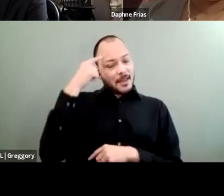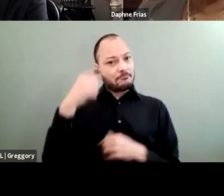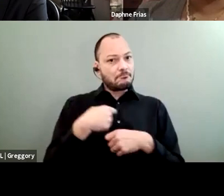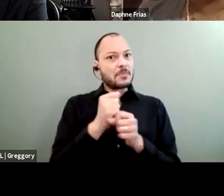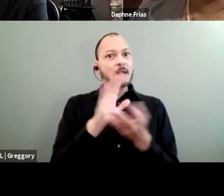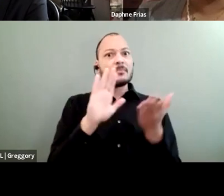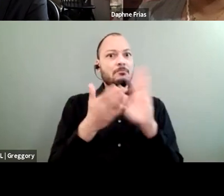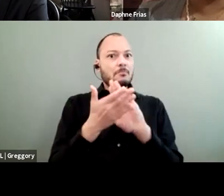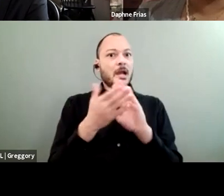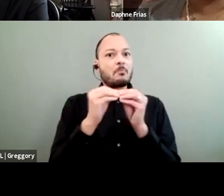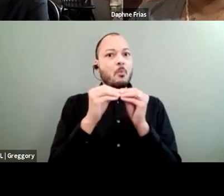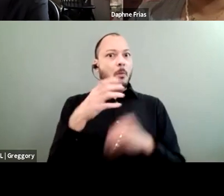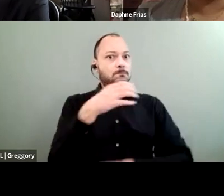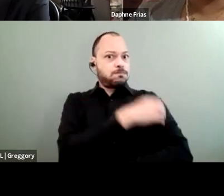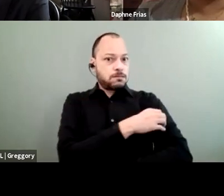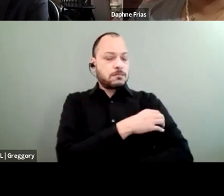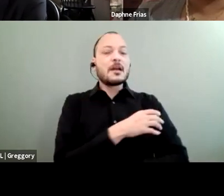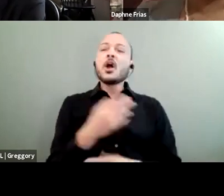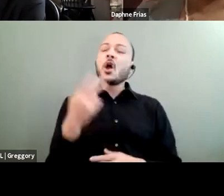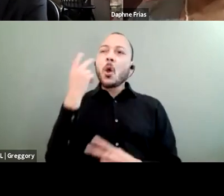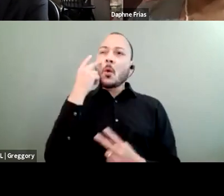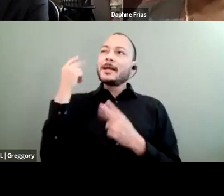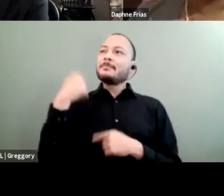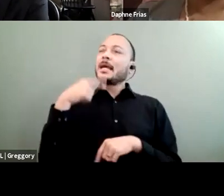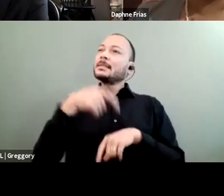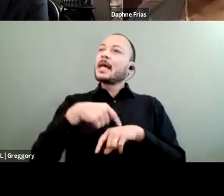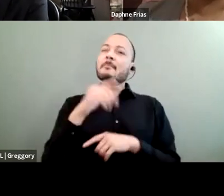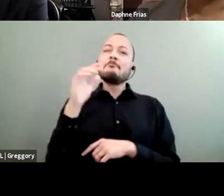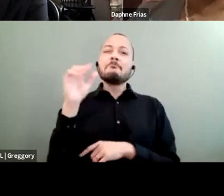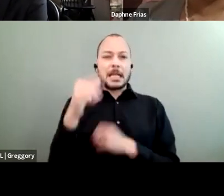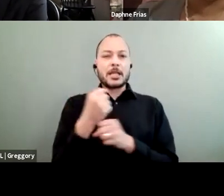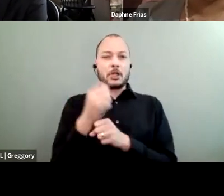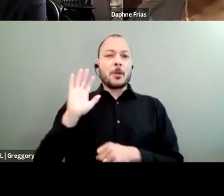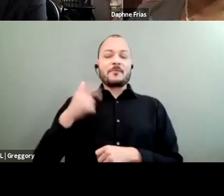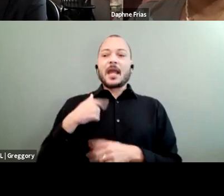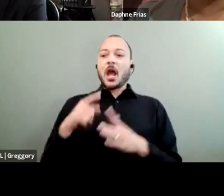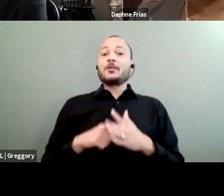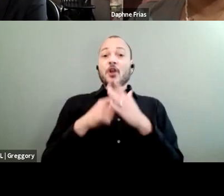It reminds me of a time, a little over 10 years ago, when I was beginning to be the head of a high school as well,